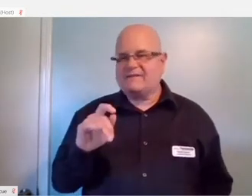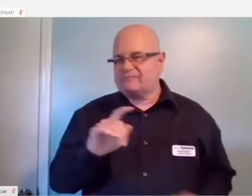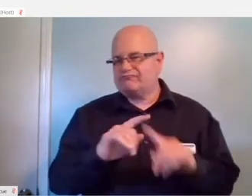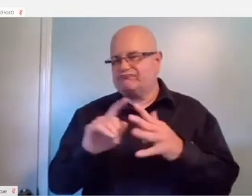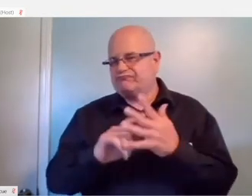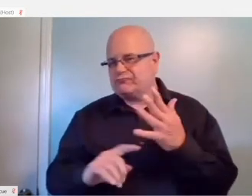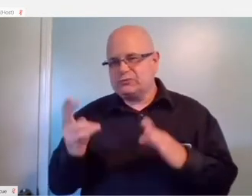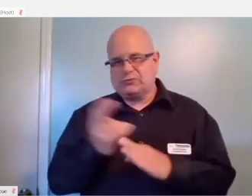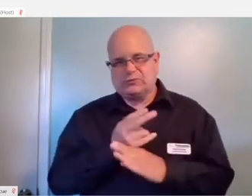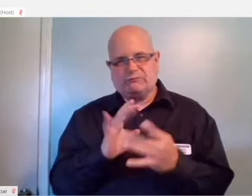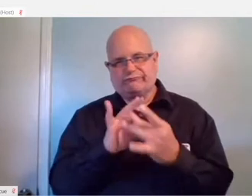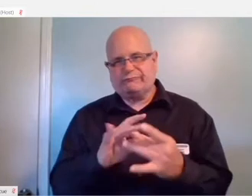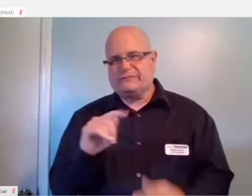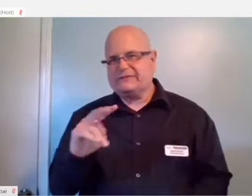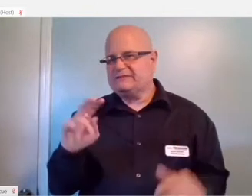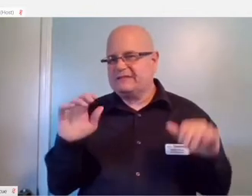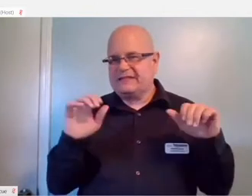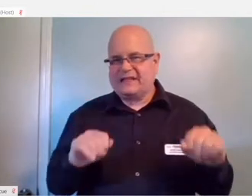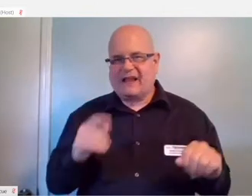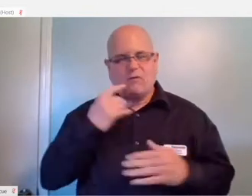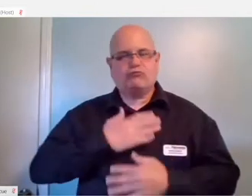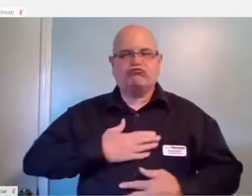on your TV for entertainment or you news.